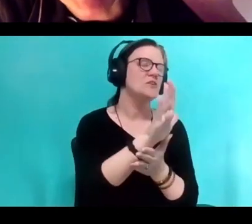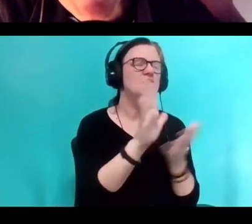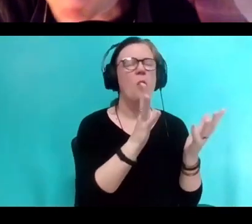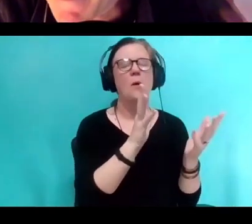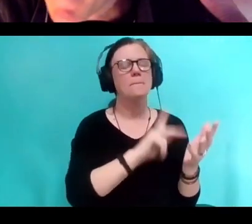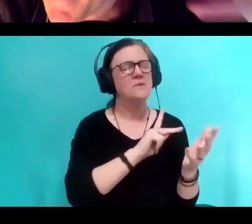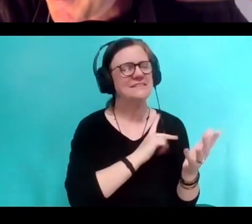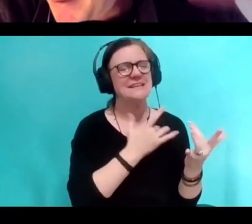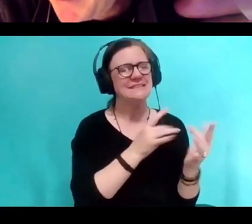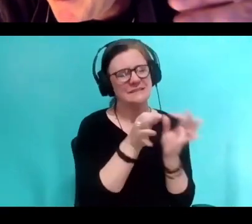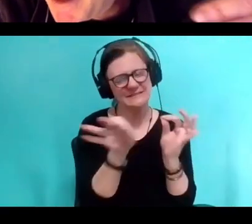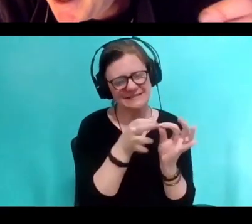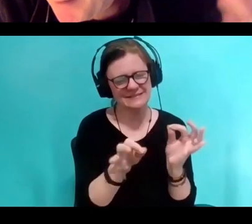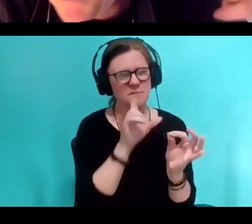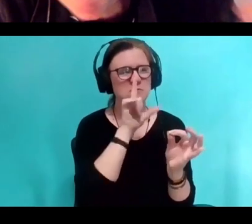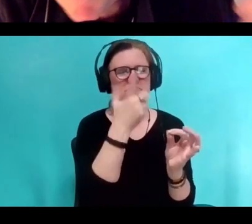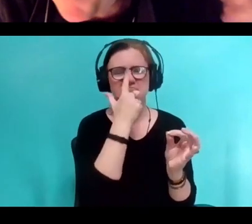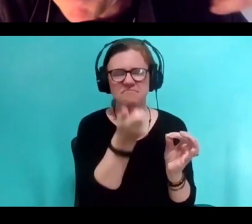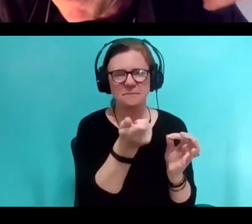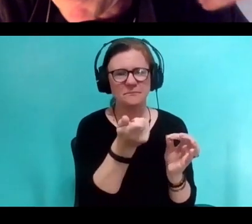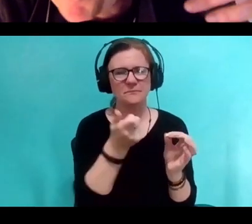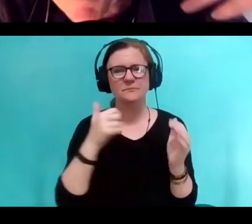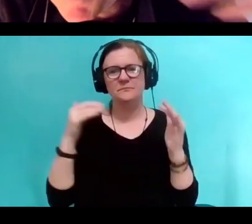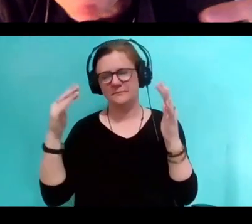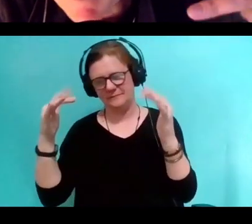and every sentence is really interesting. I've written a few things